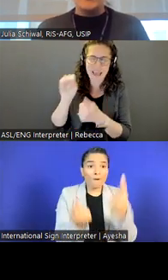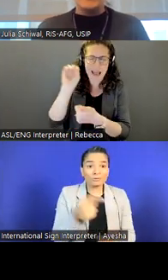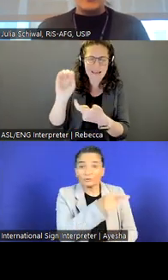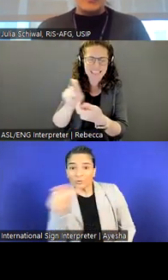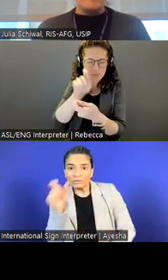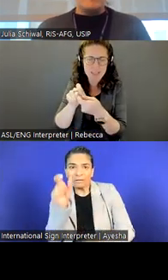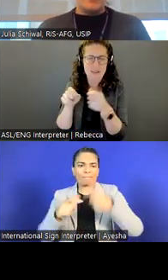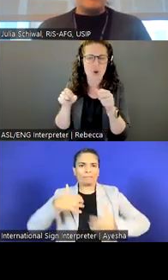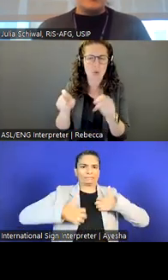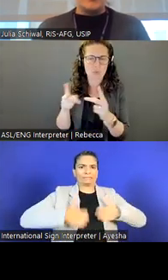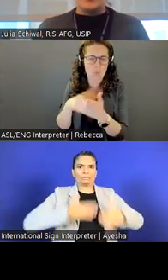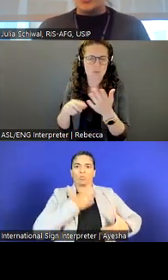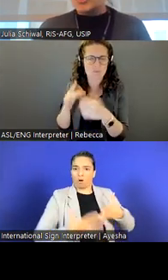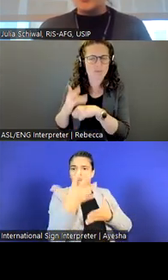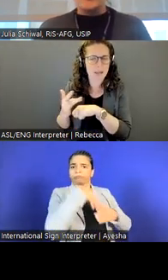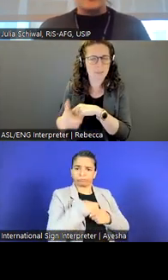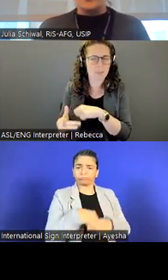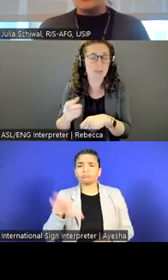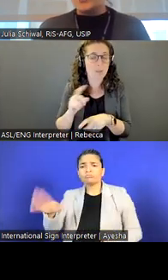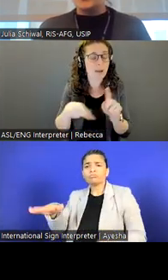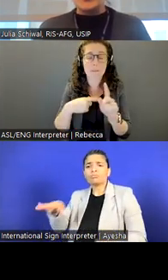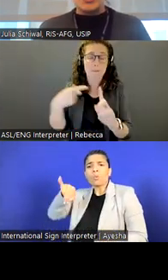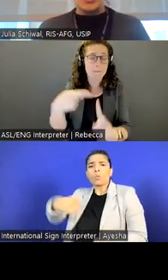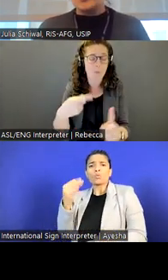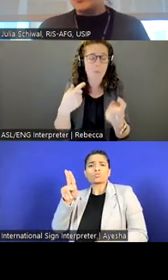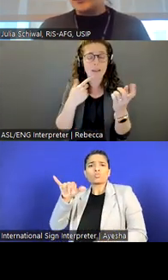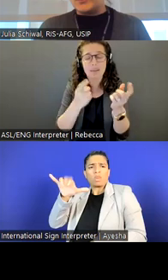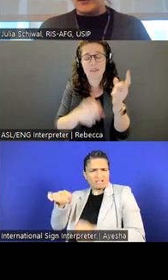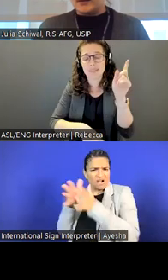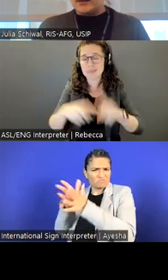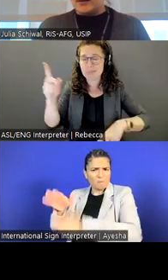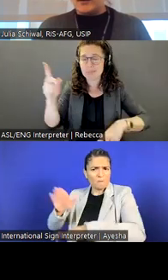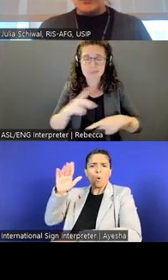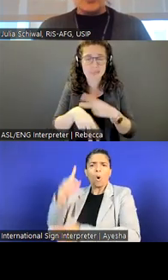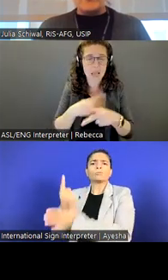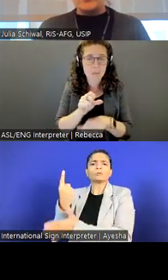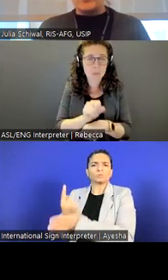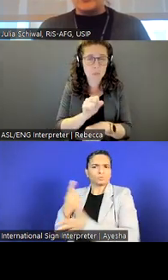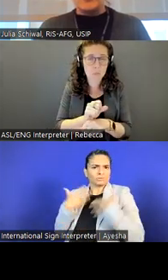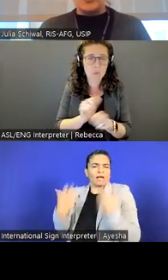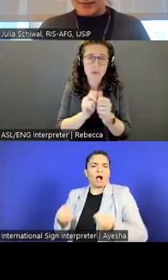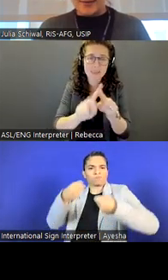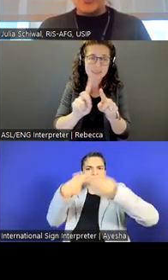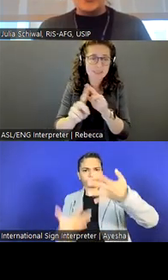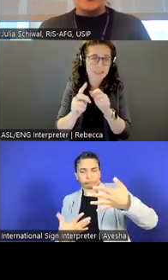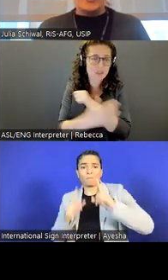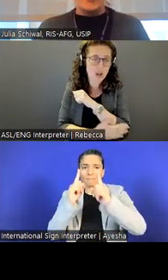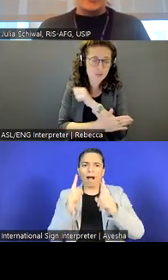But that's a large number of things we do with country offices in 26 countries and every